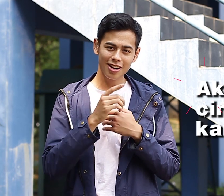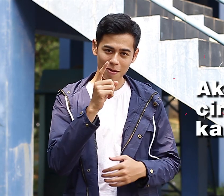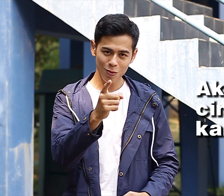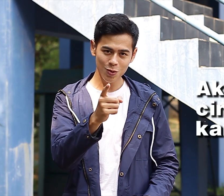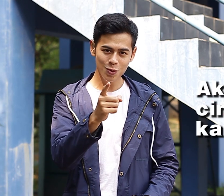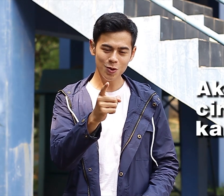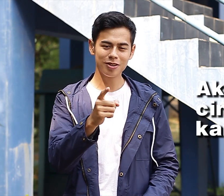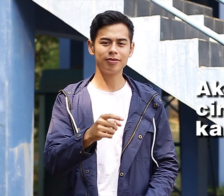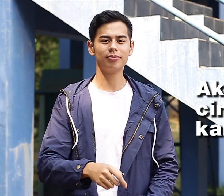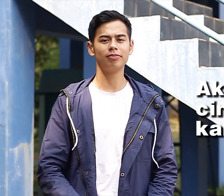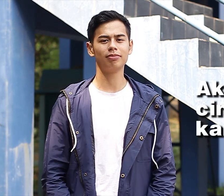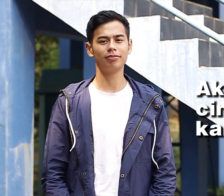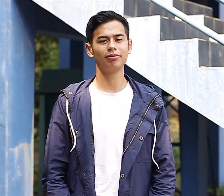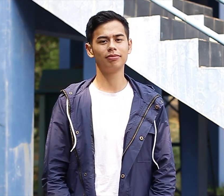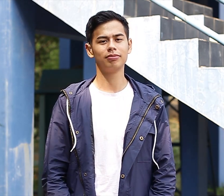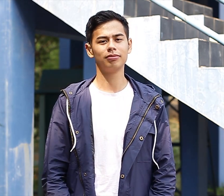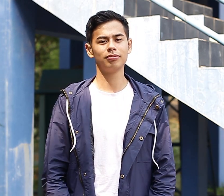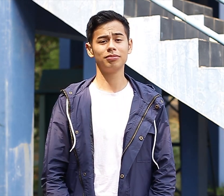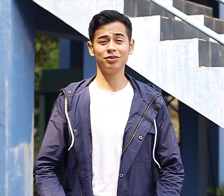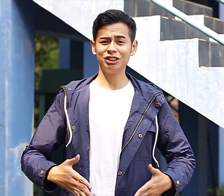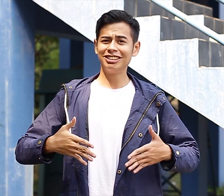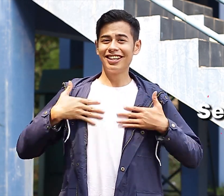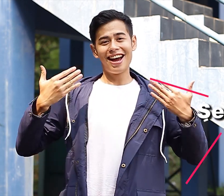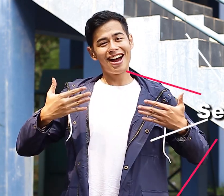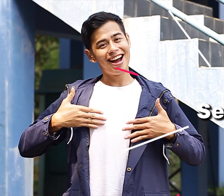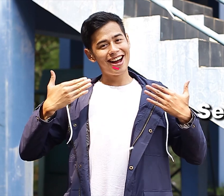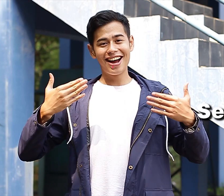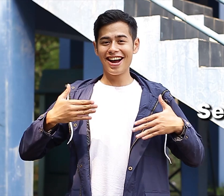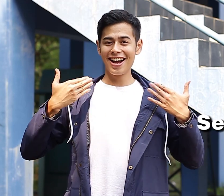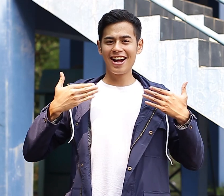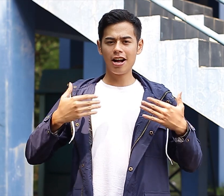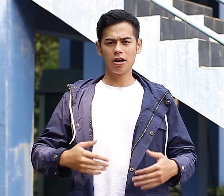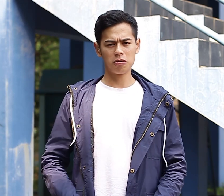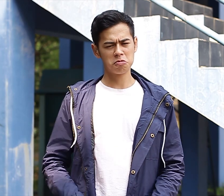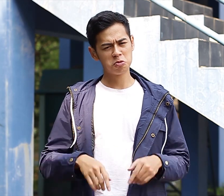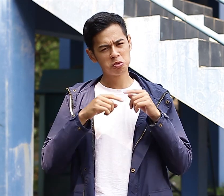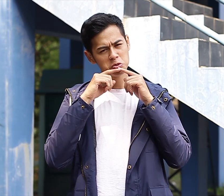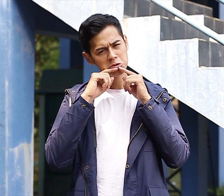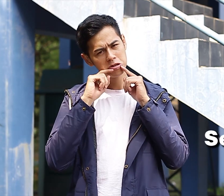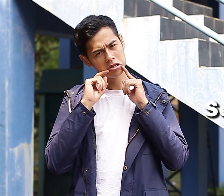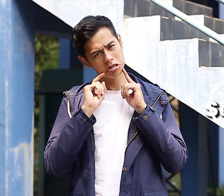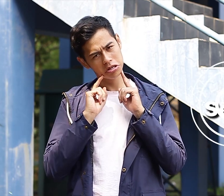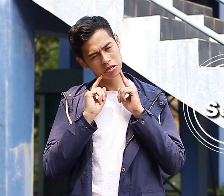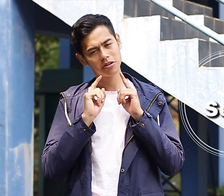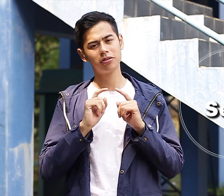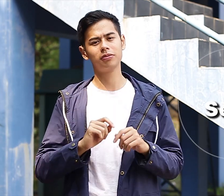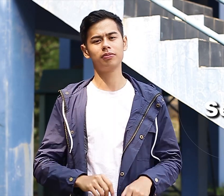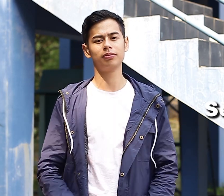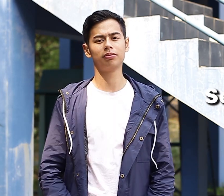I love you Happy Sad